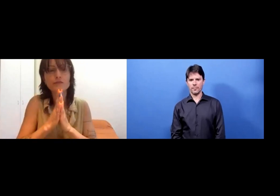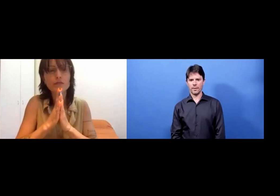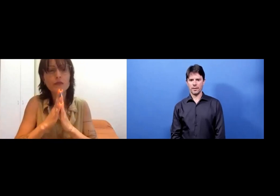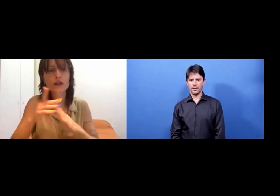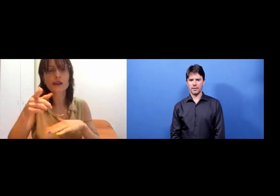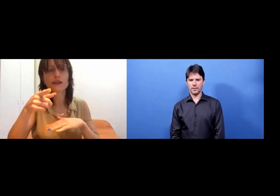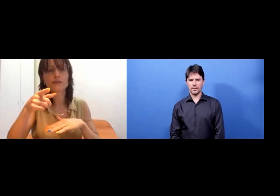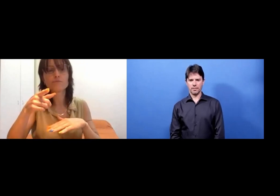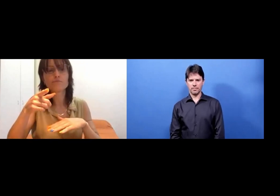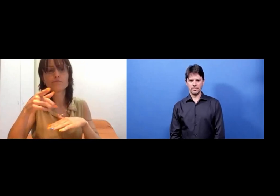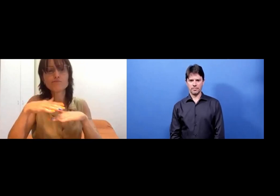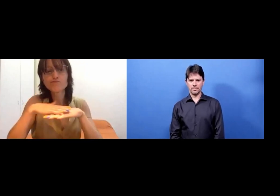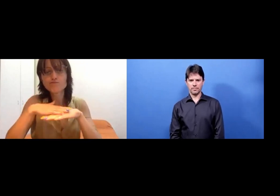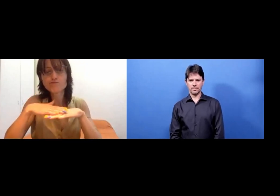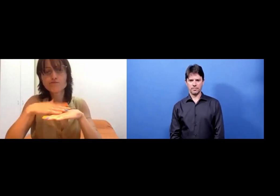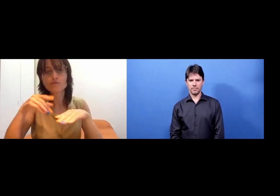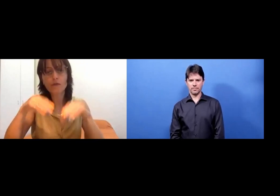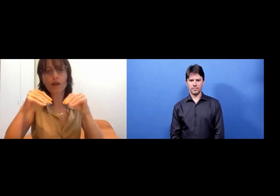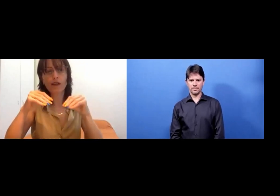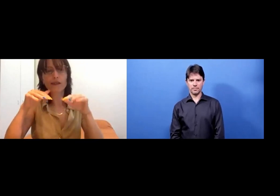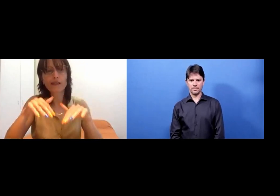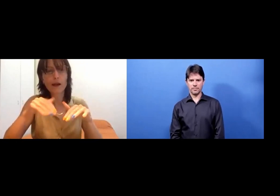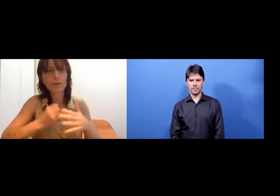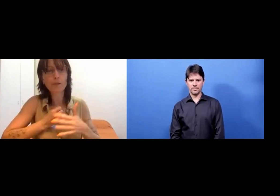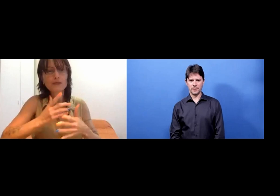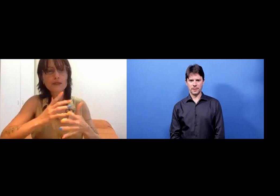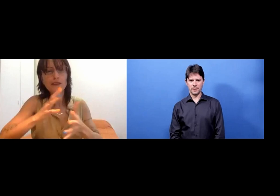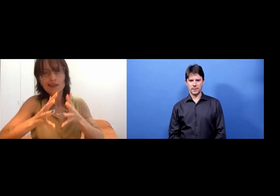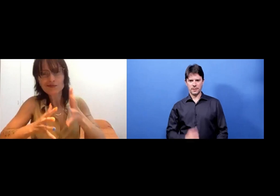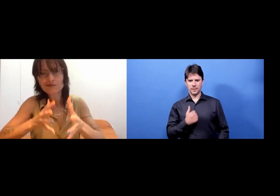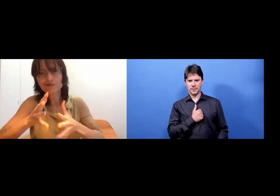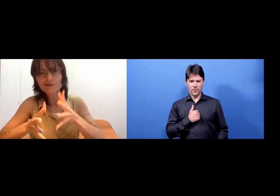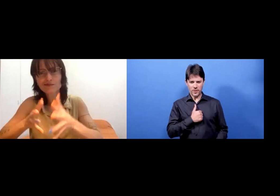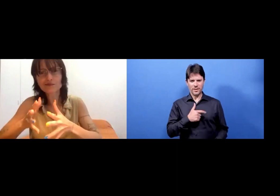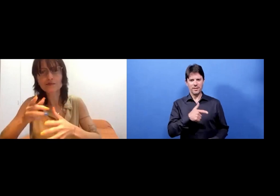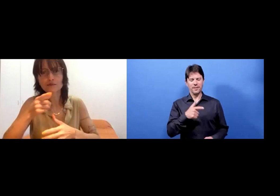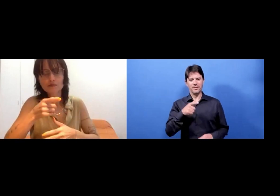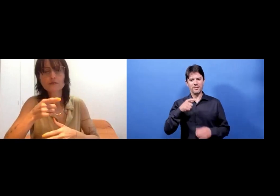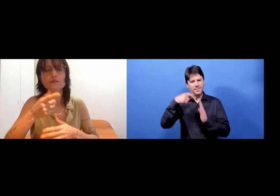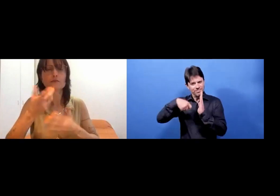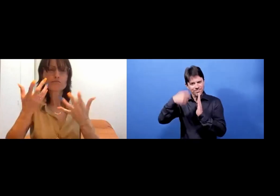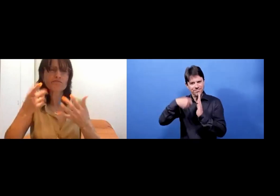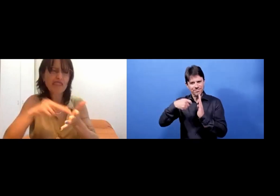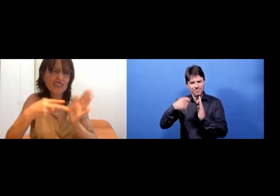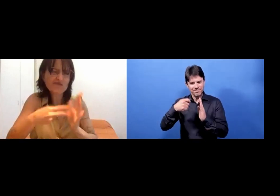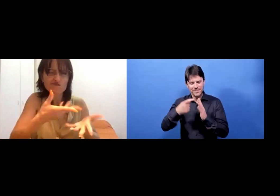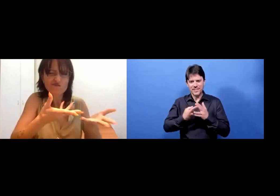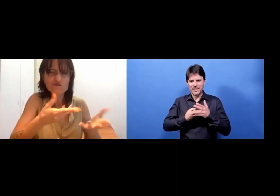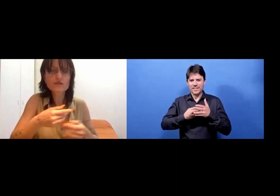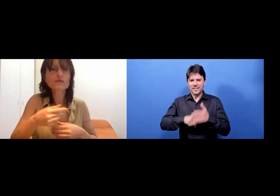Rita Mazza: I'm sorry, in the beginning, there was an interruption due to internet connection.